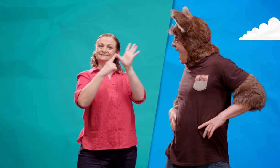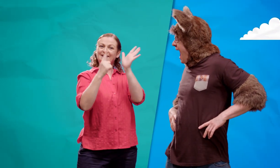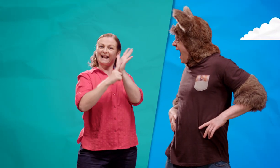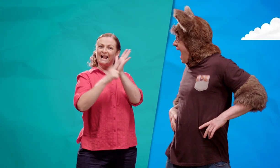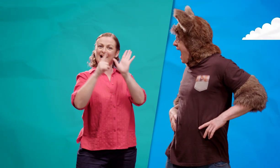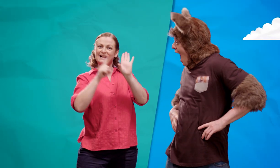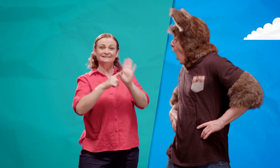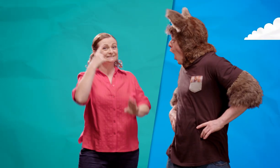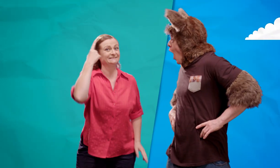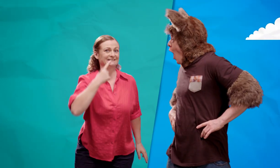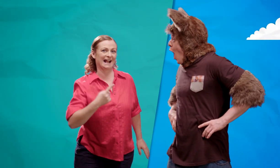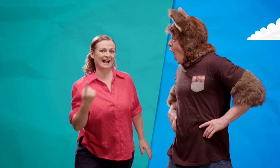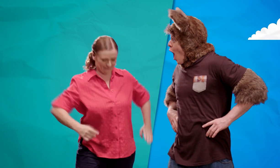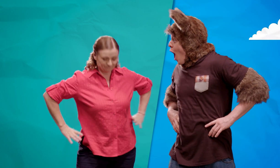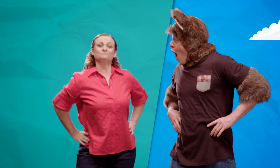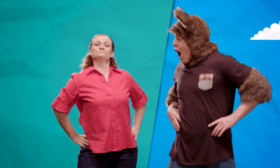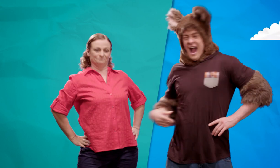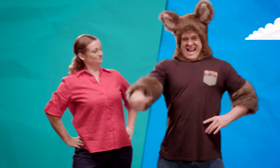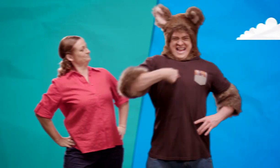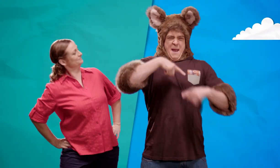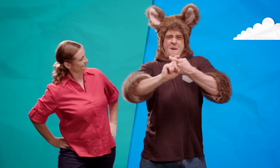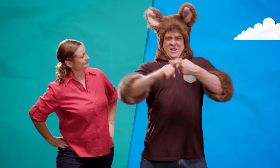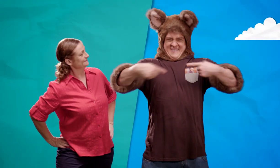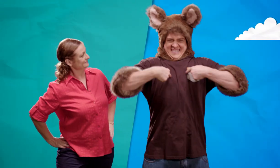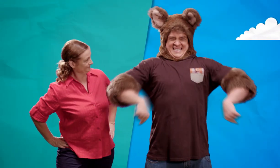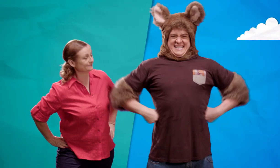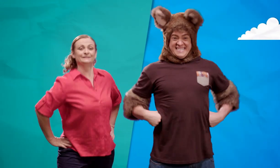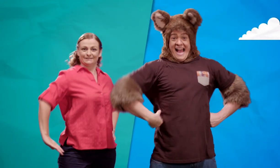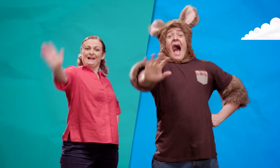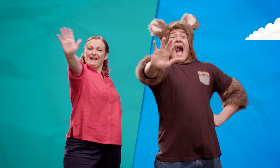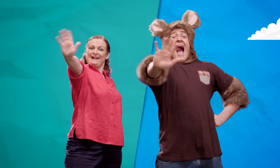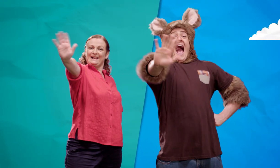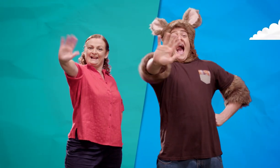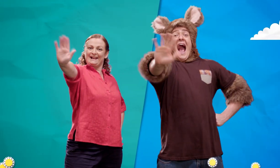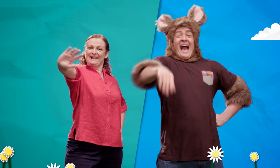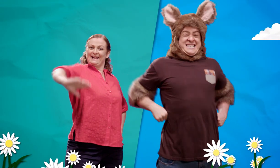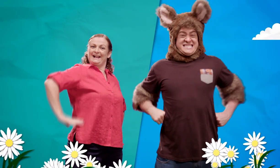I'm Sally. And I'm Possum. Hello!!